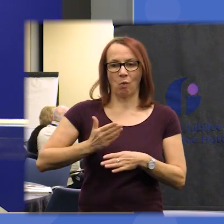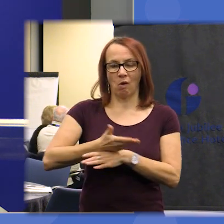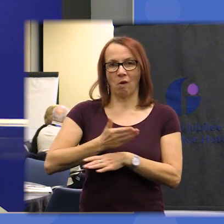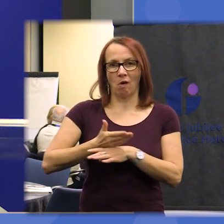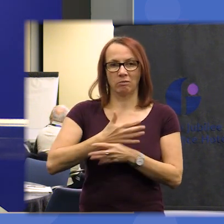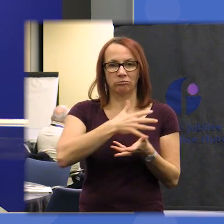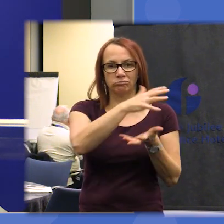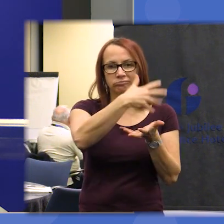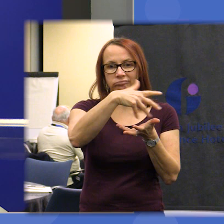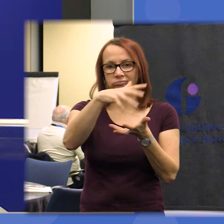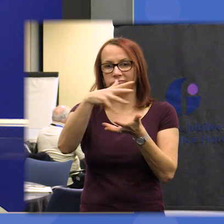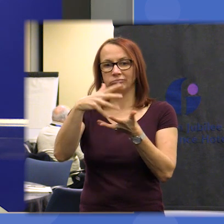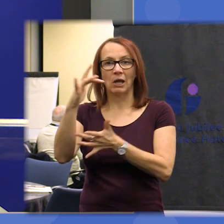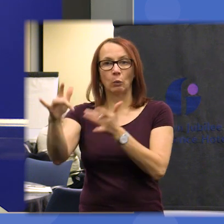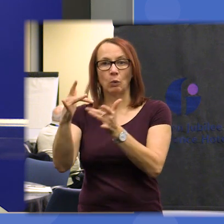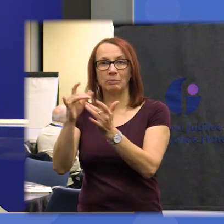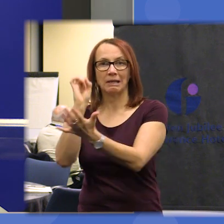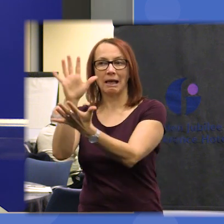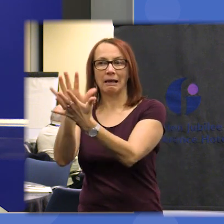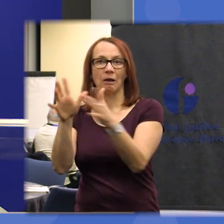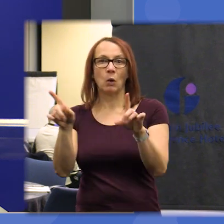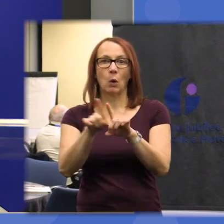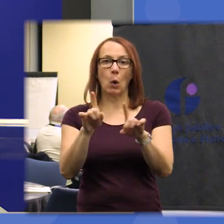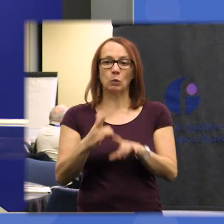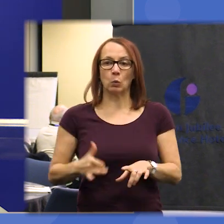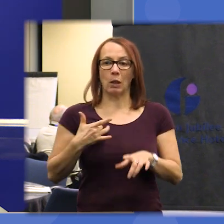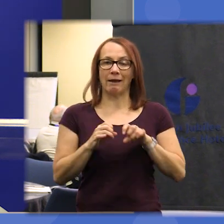to the website and being live streamed so he will be able to catch up with all